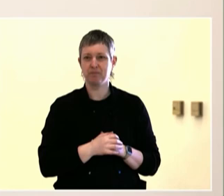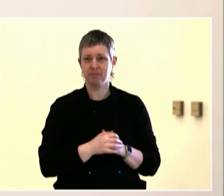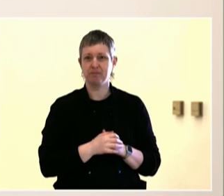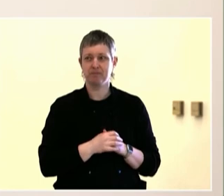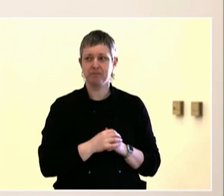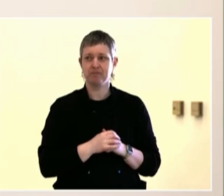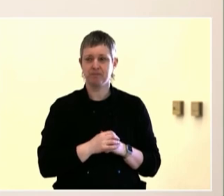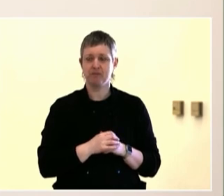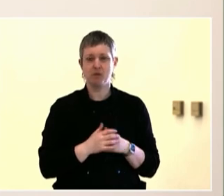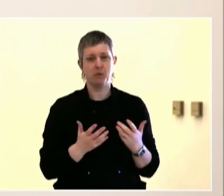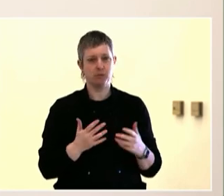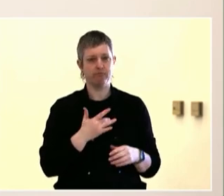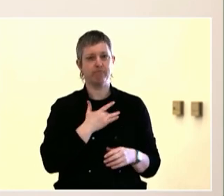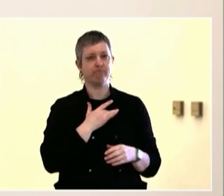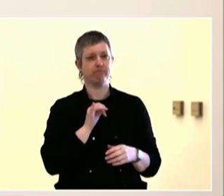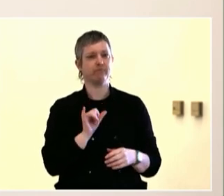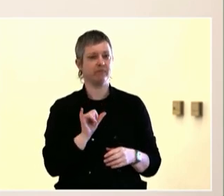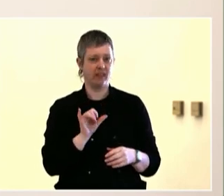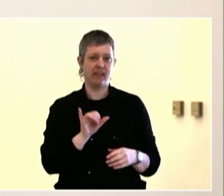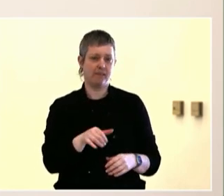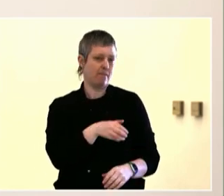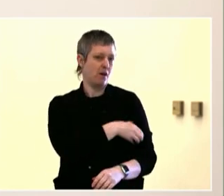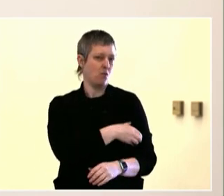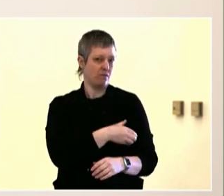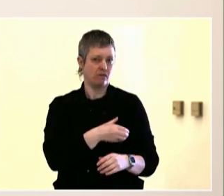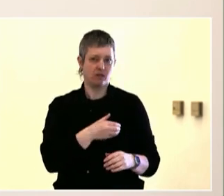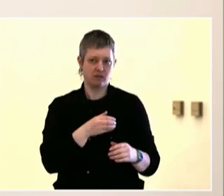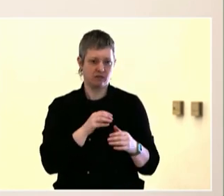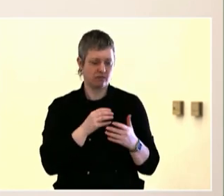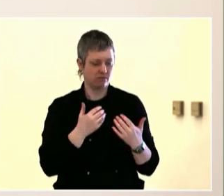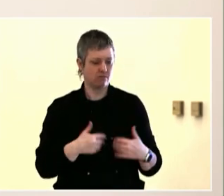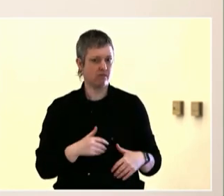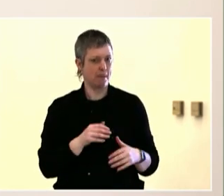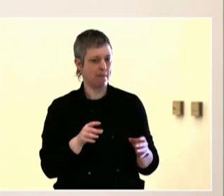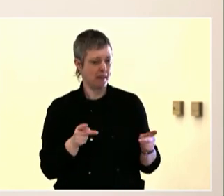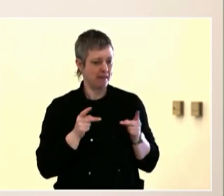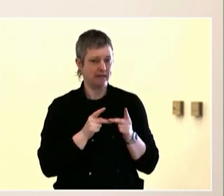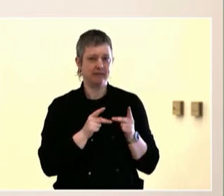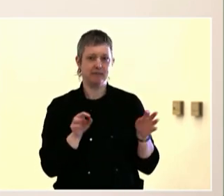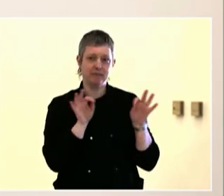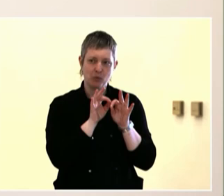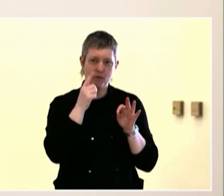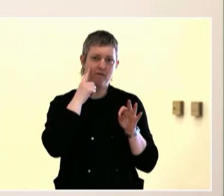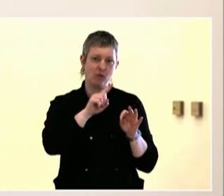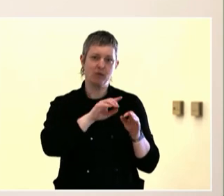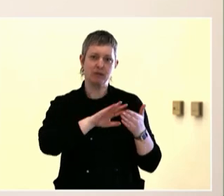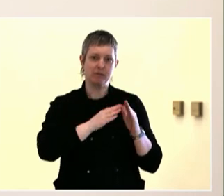not sure if this was yesterday or the day before, but went out through all the conversations, and that is the intentionality